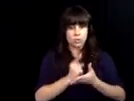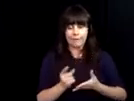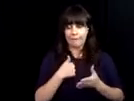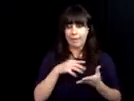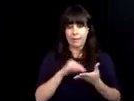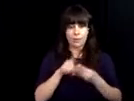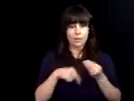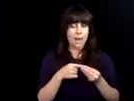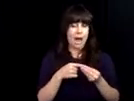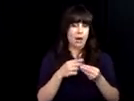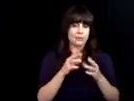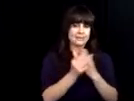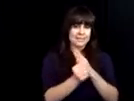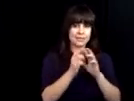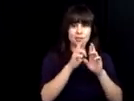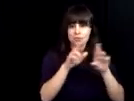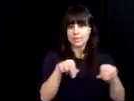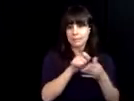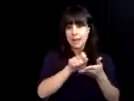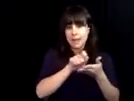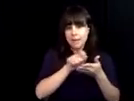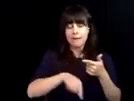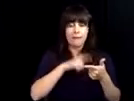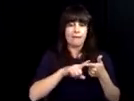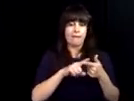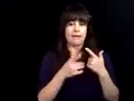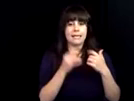directed to the job club and in that experience once a week I was able to